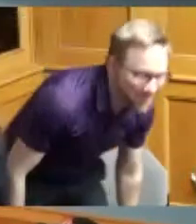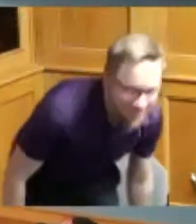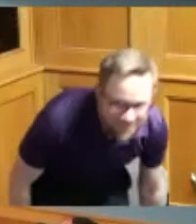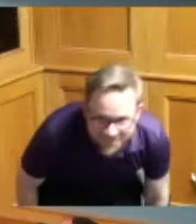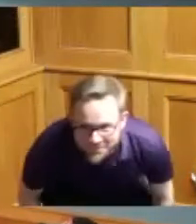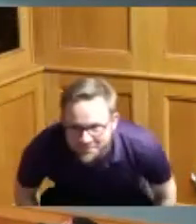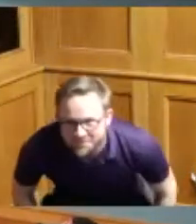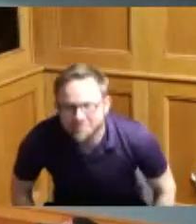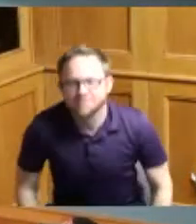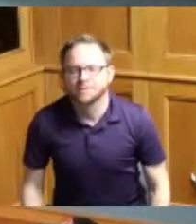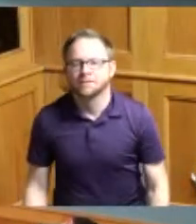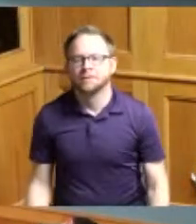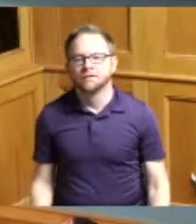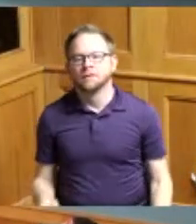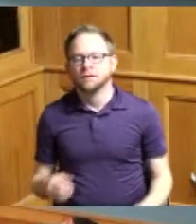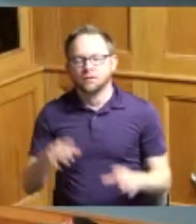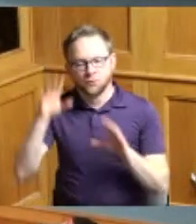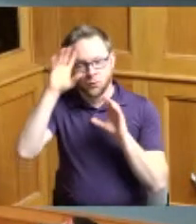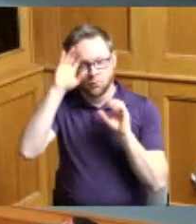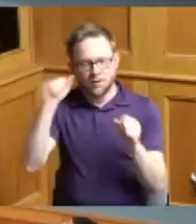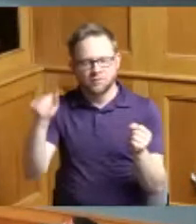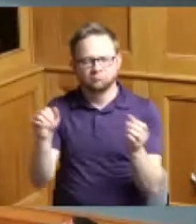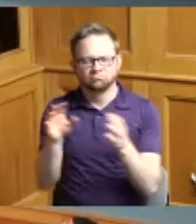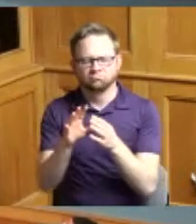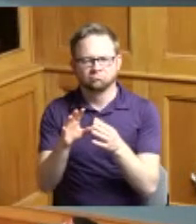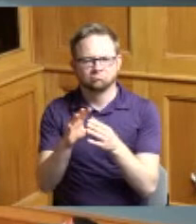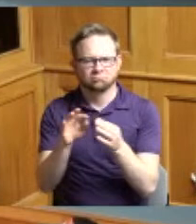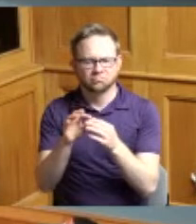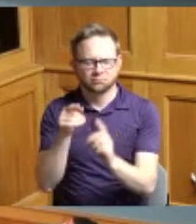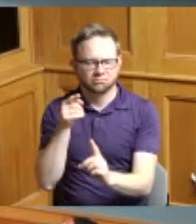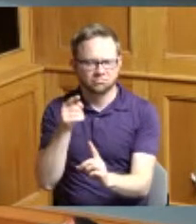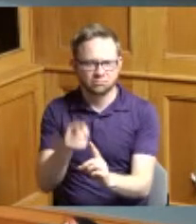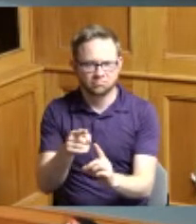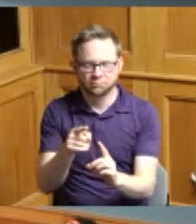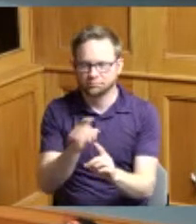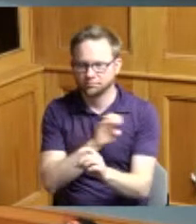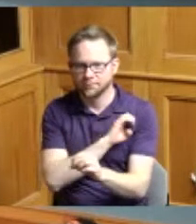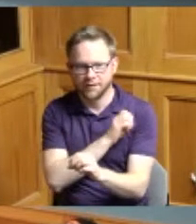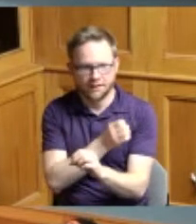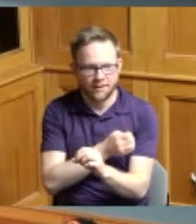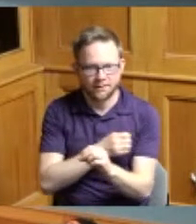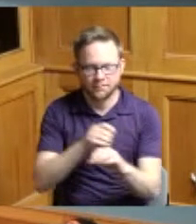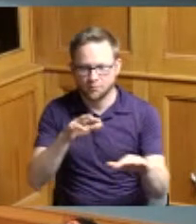talk about the energy and the activities that are going on if you go to #whodeyot